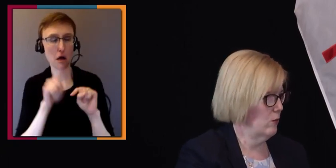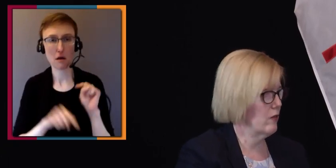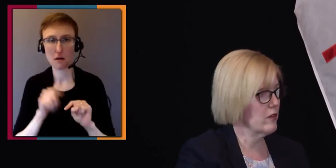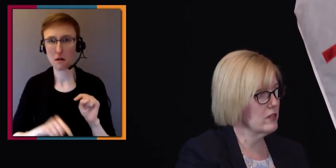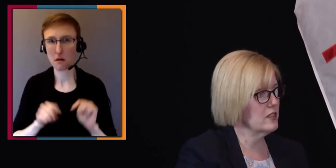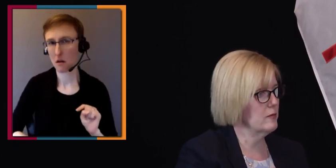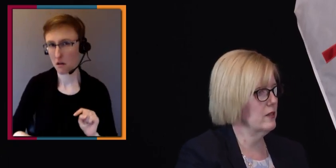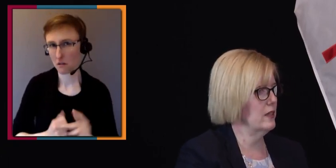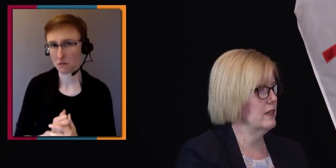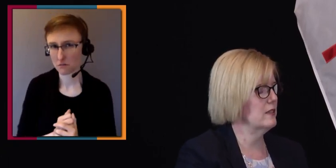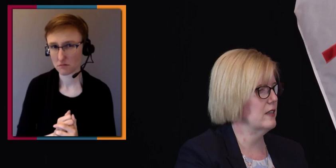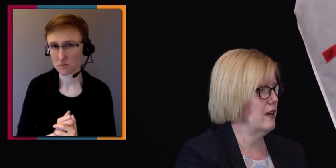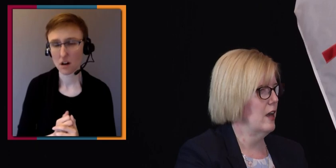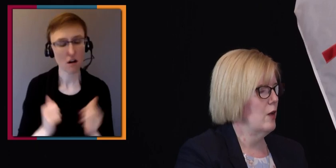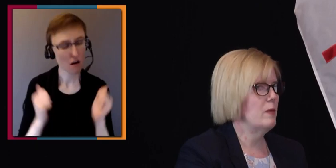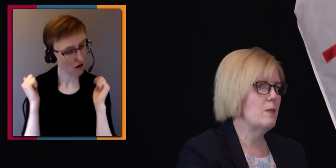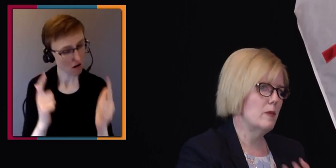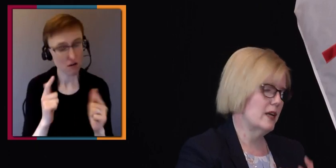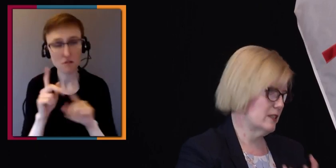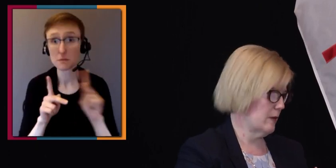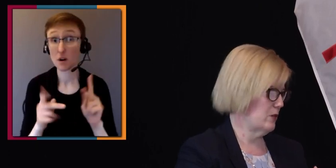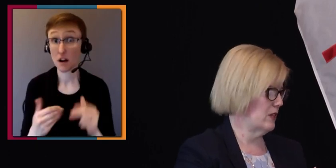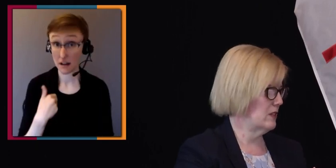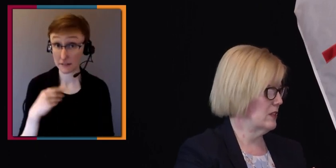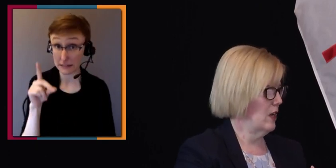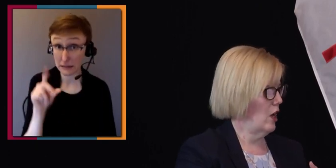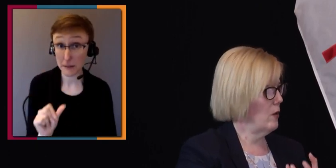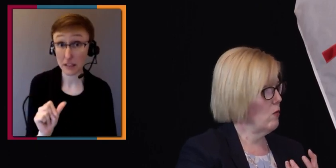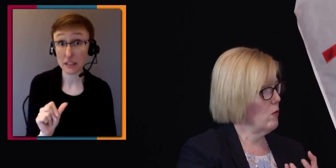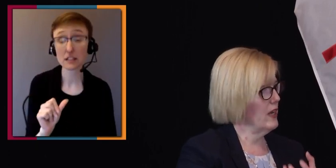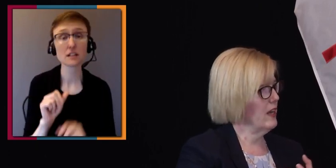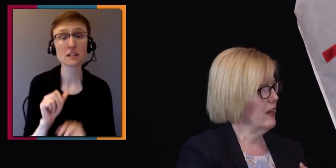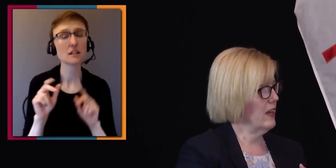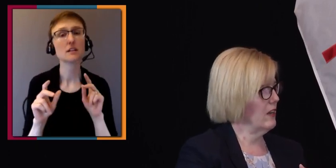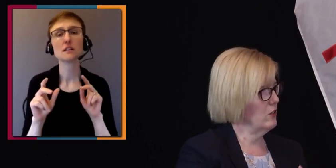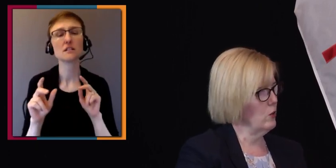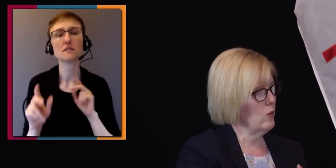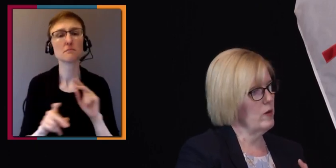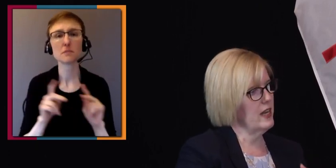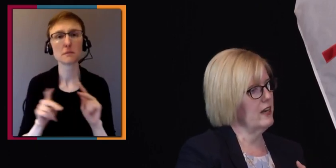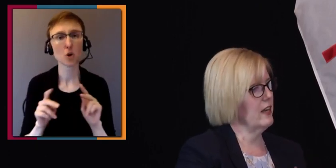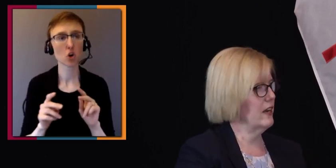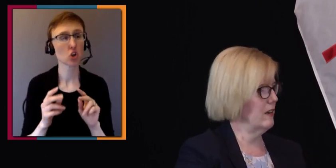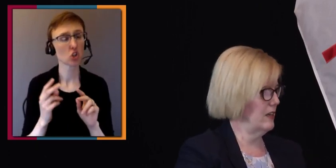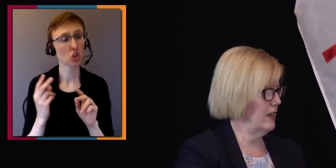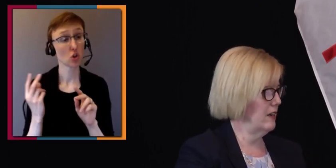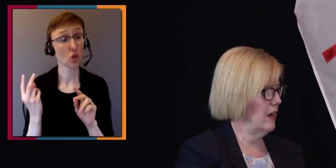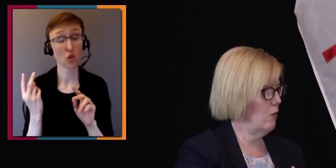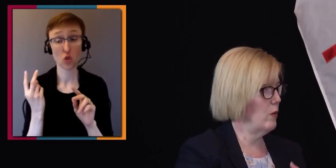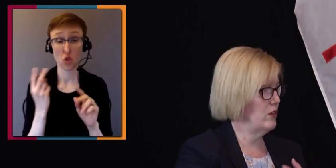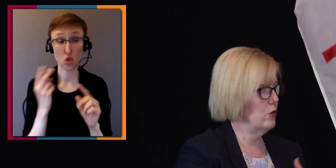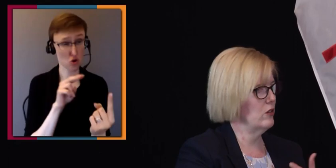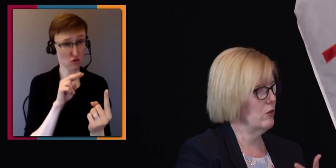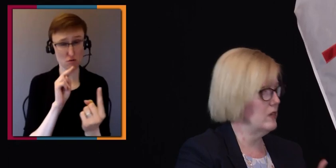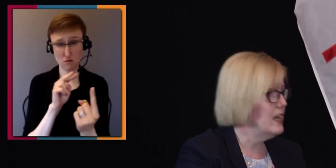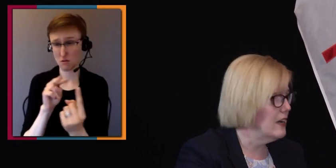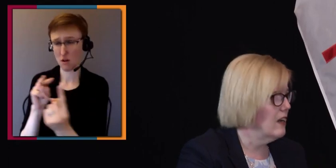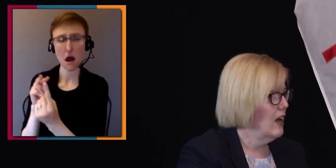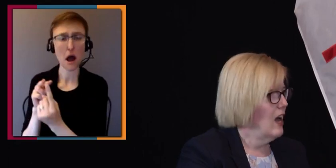Whatever their disability is, that people make assumptions about what we can and cannot do or what we can and cannot need, what we do and don't need.